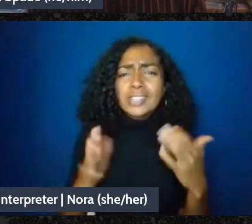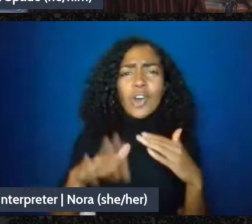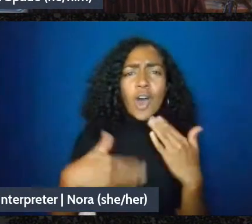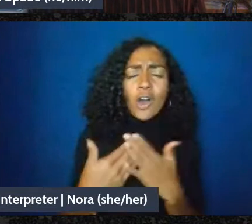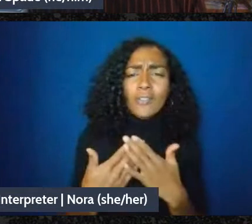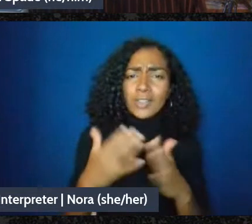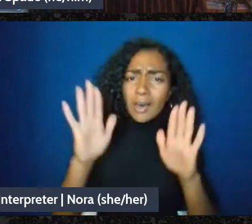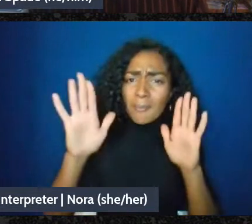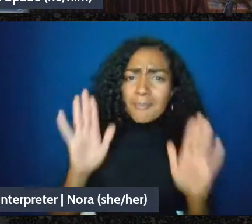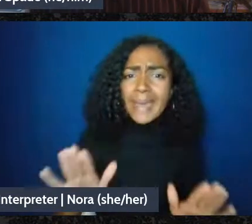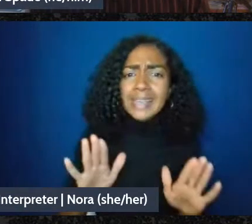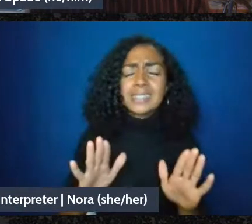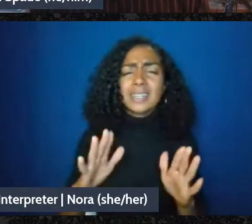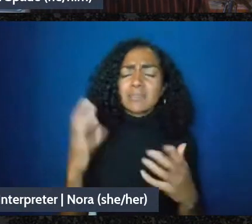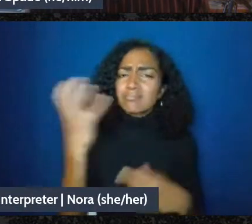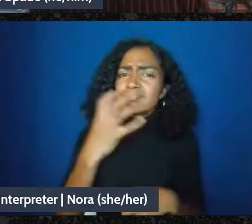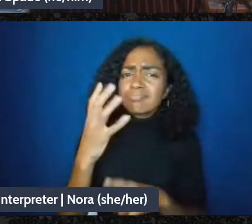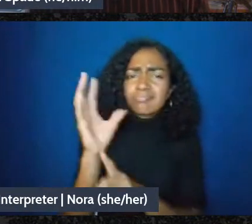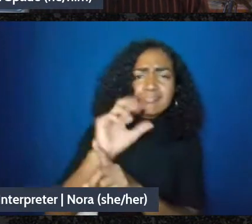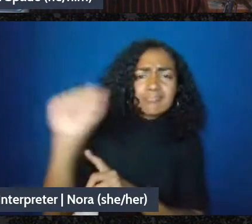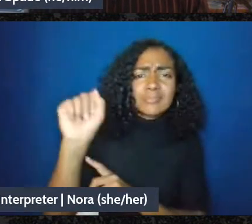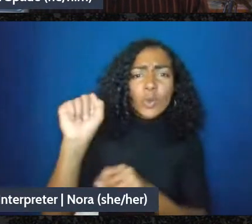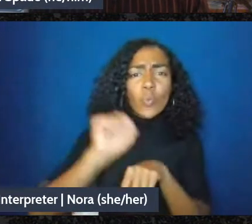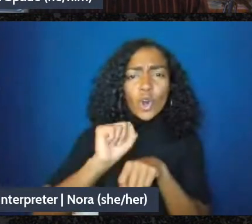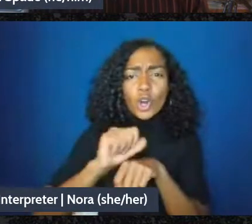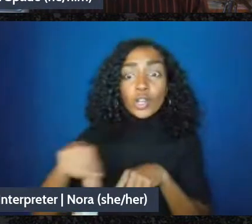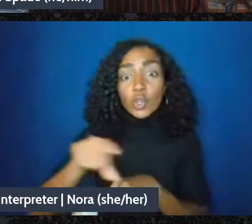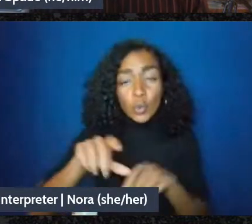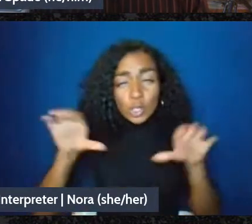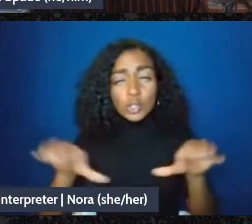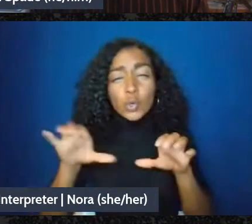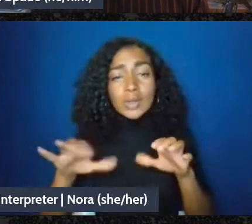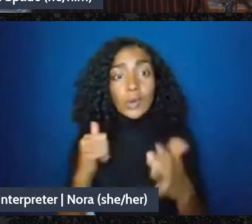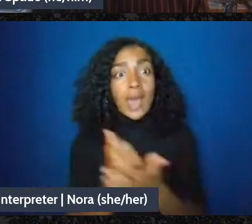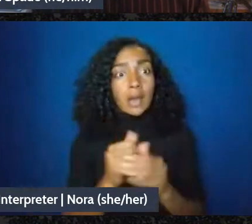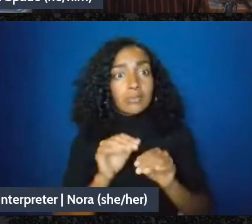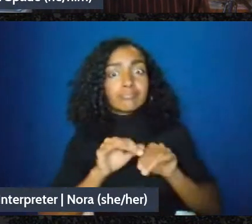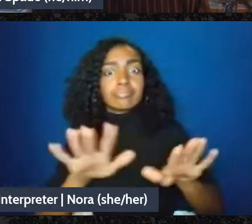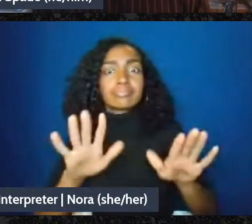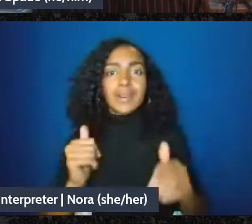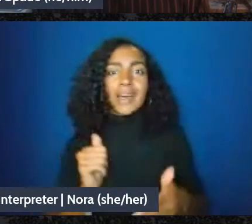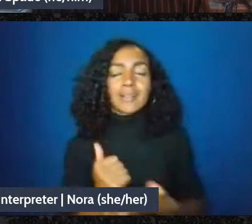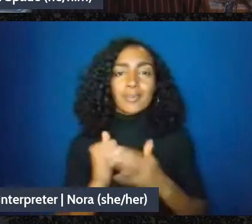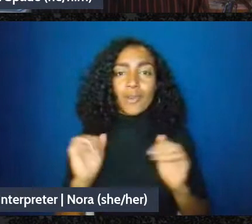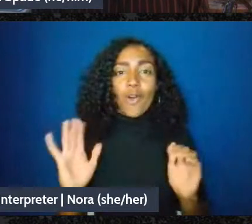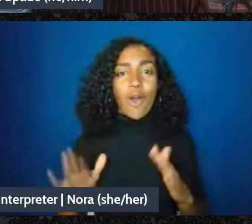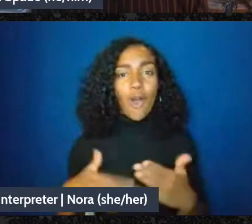are doing to help us all survive. And thank you so much to the ASL interpreters the captioner,